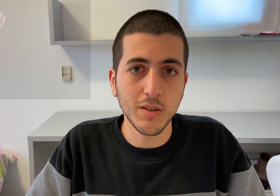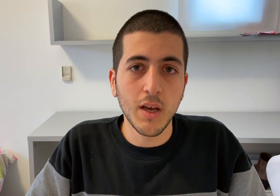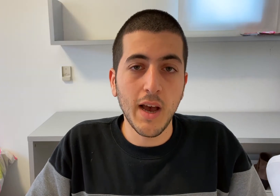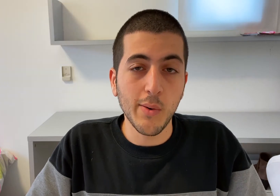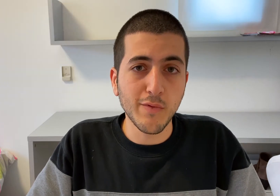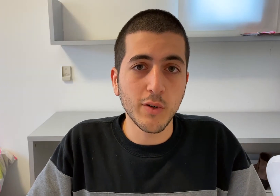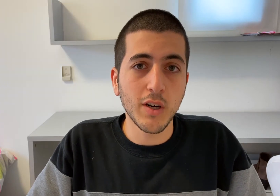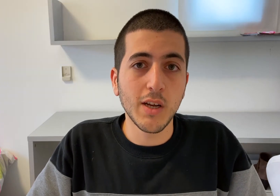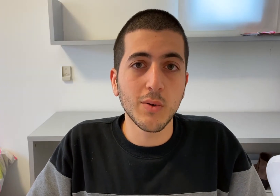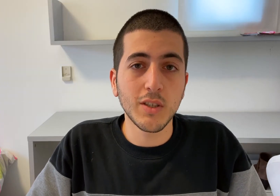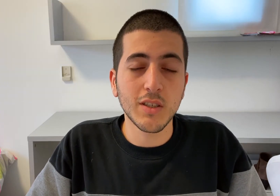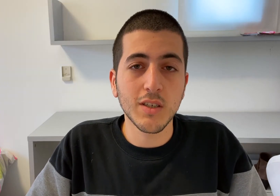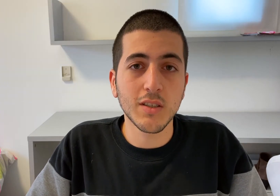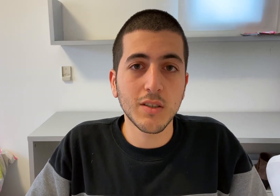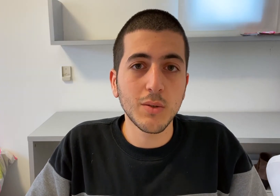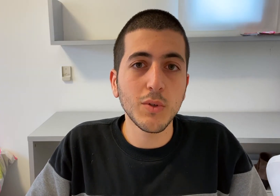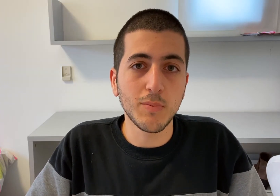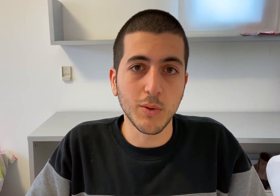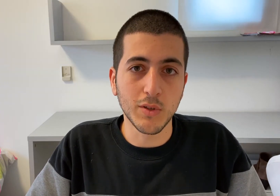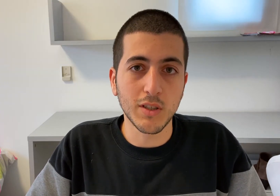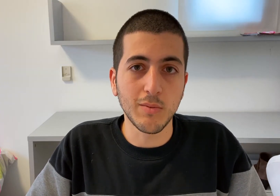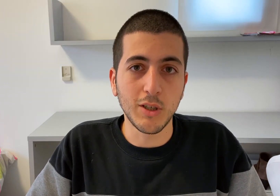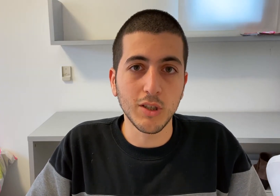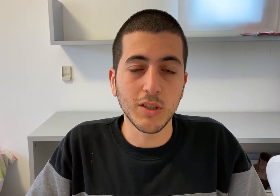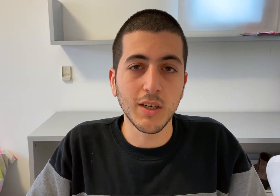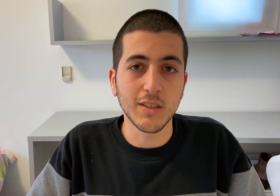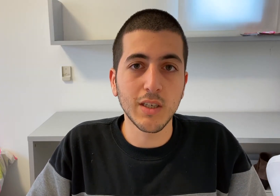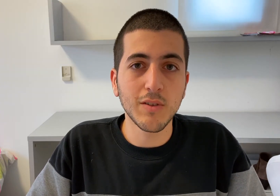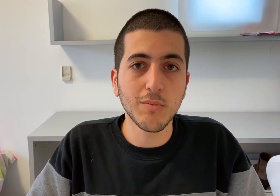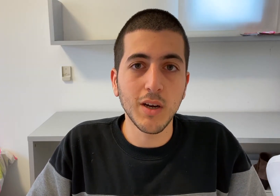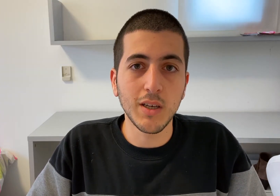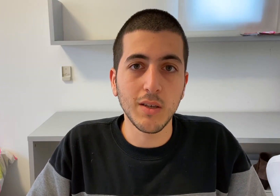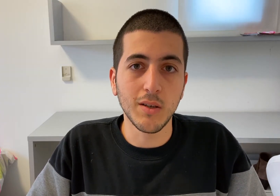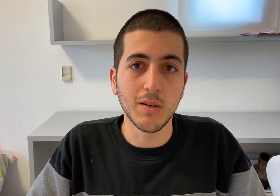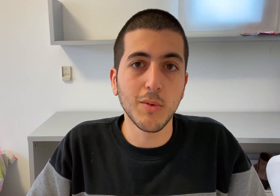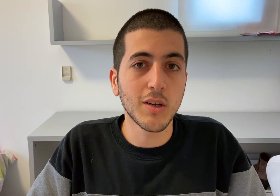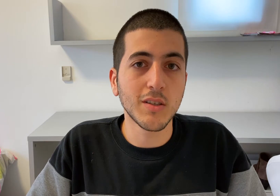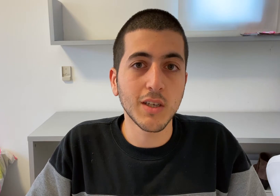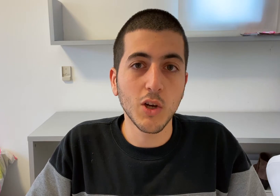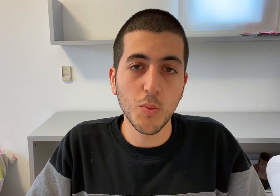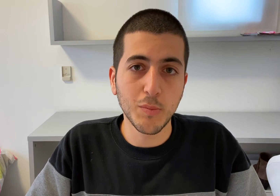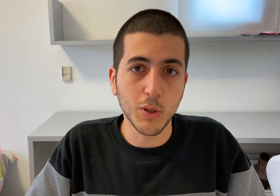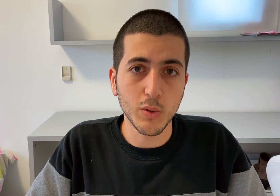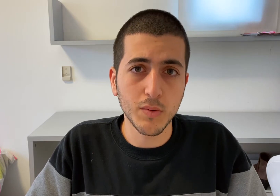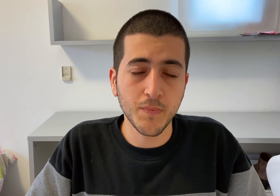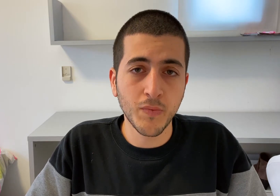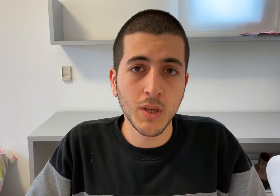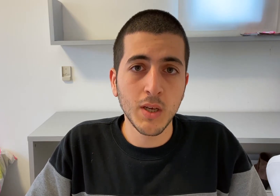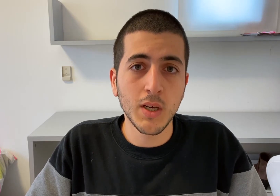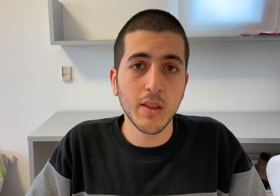However, I only discussed 2D pose estimation as given by models like OpenPose.